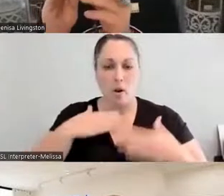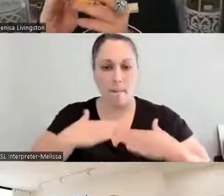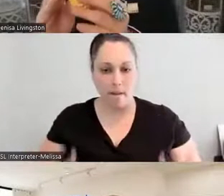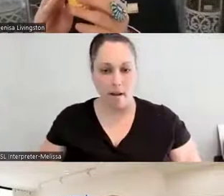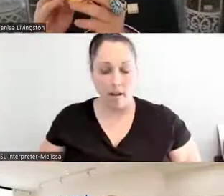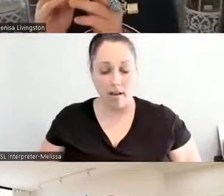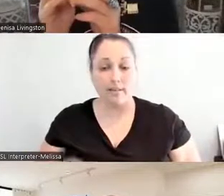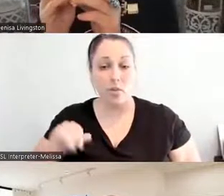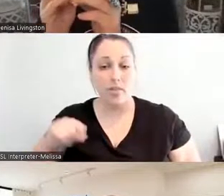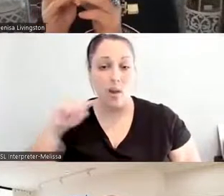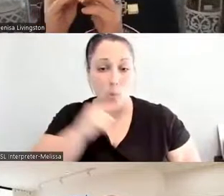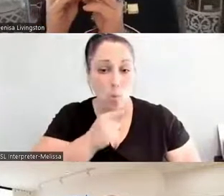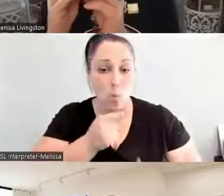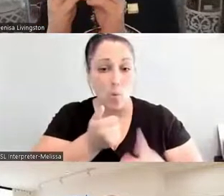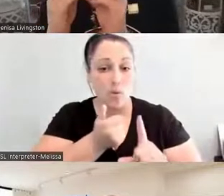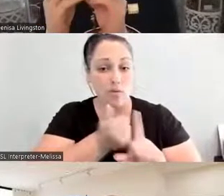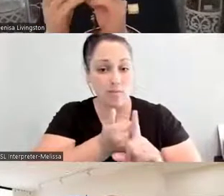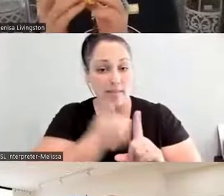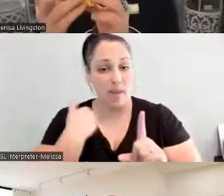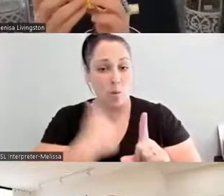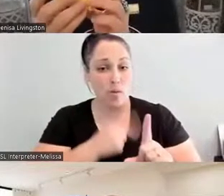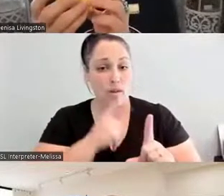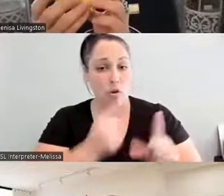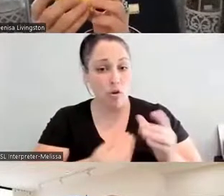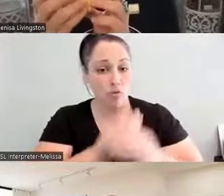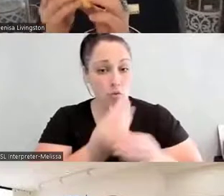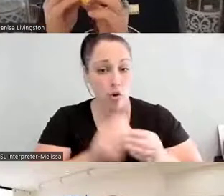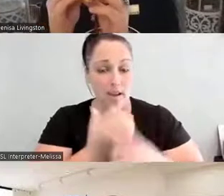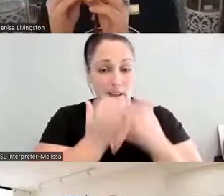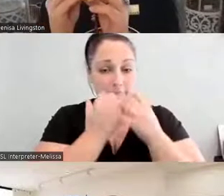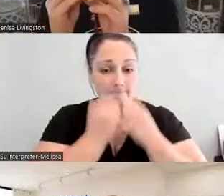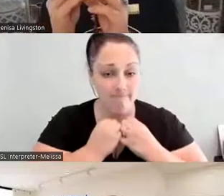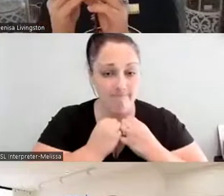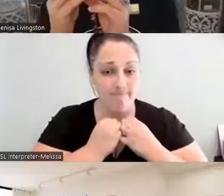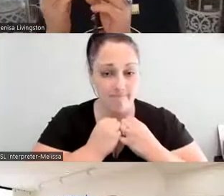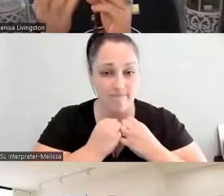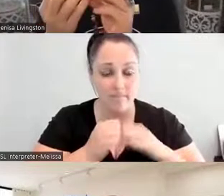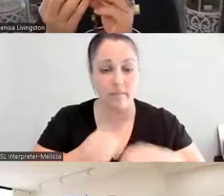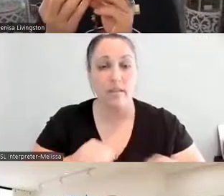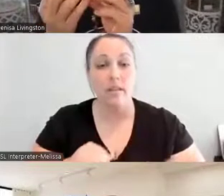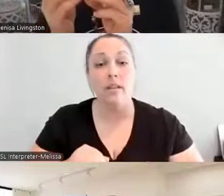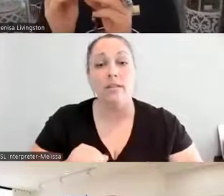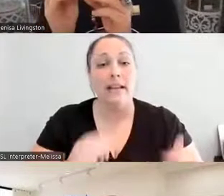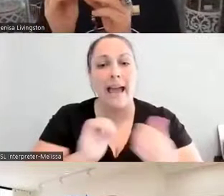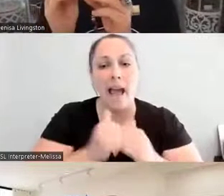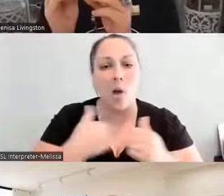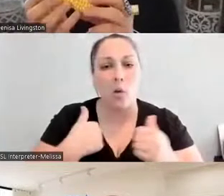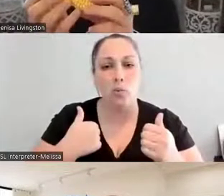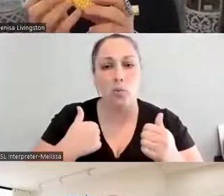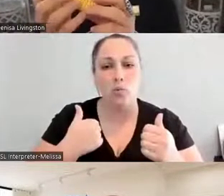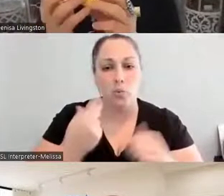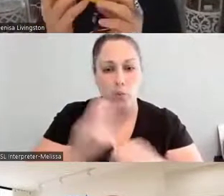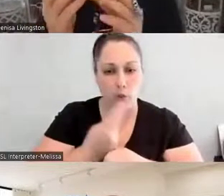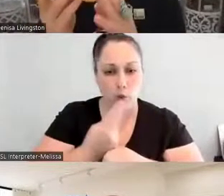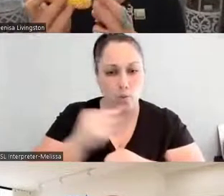how precious, you know, the corn, naadáá', is, but, also, you know, how do we facilitate with that ‑‑ you know, this with the youth.